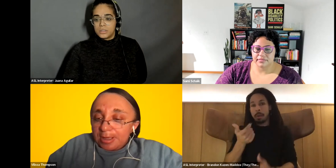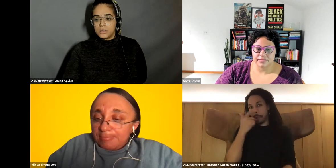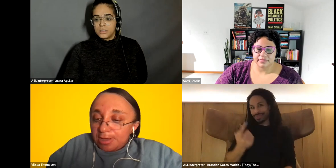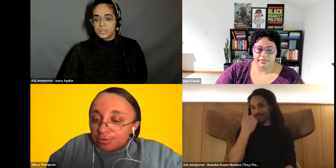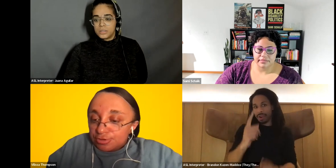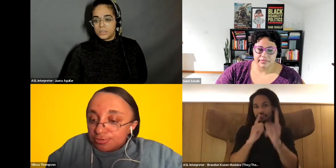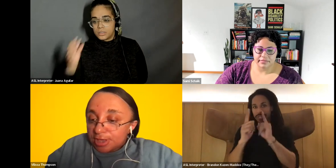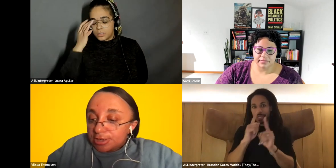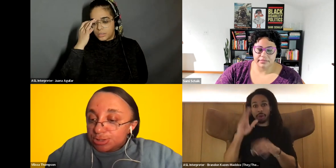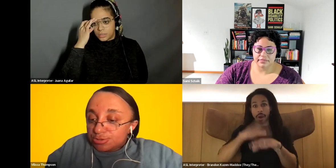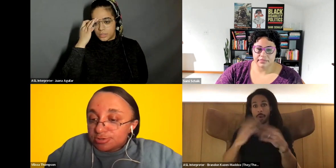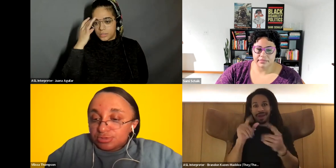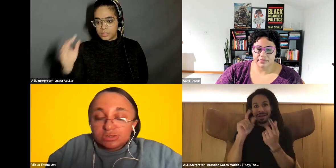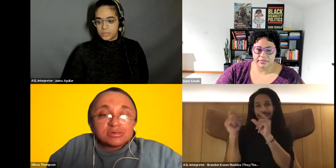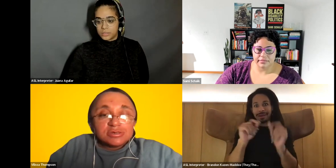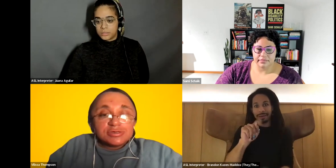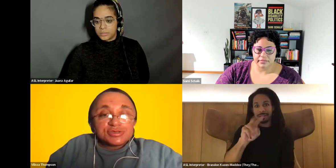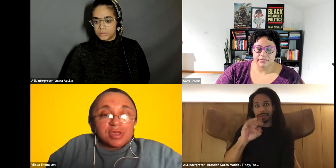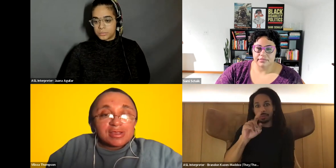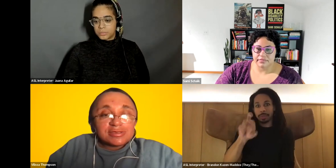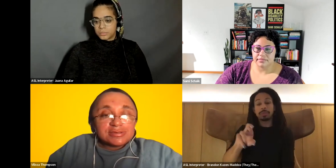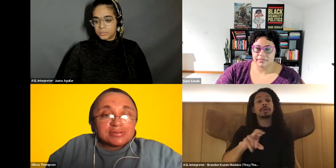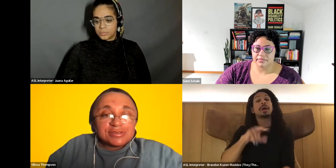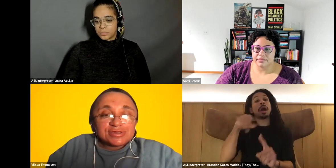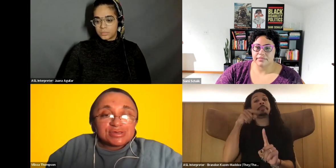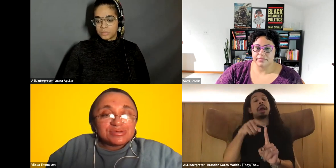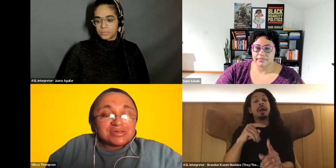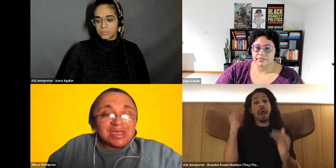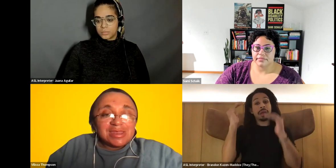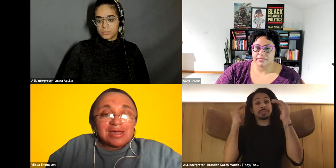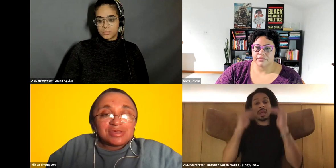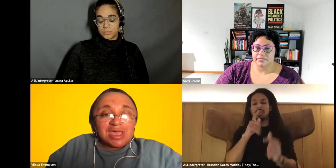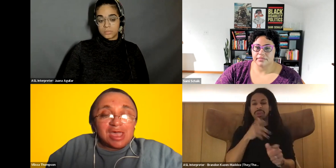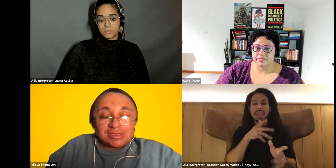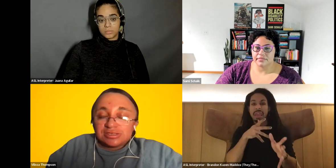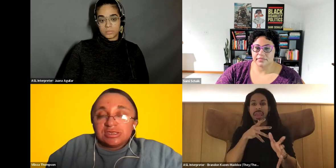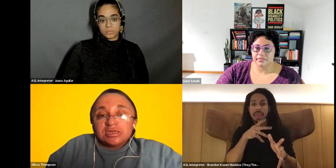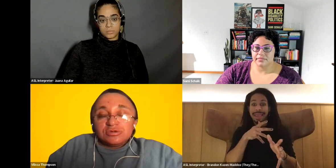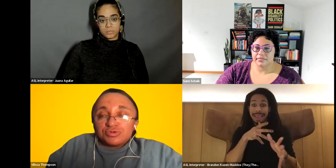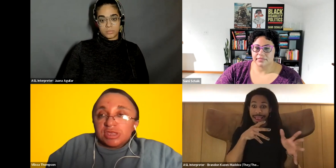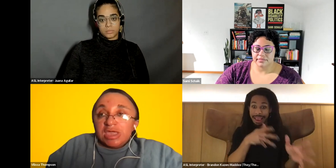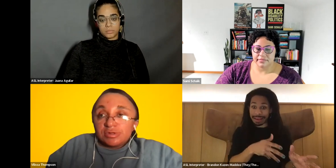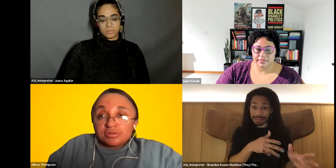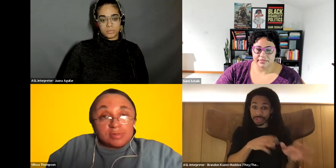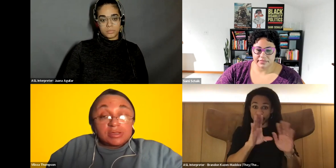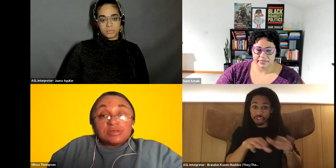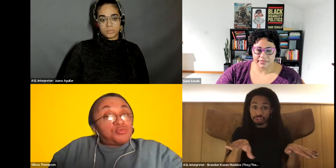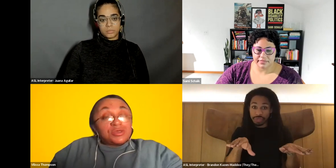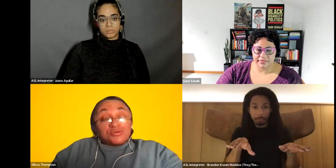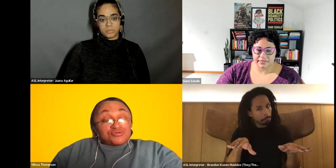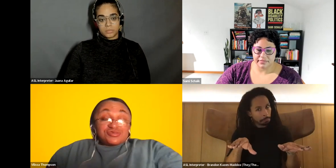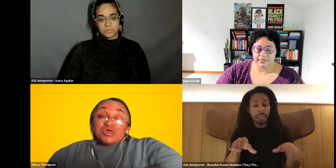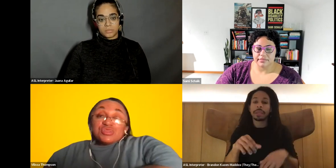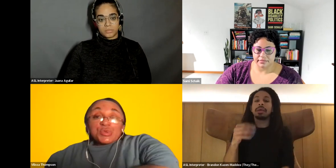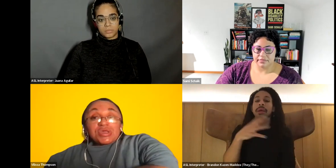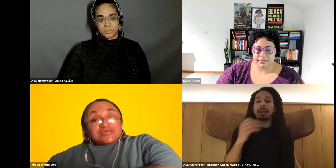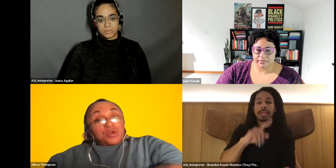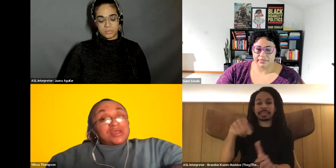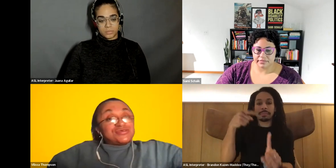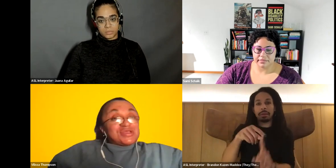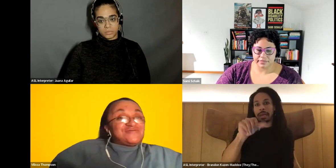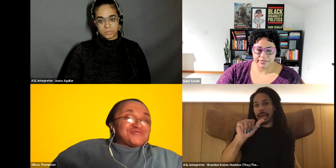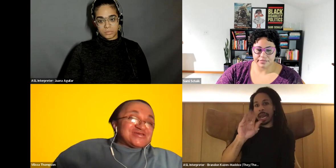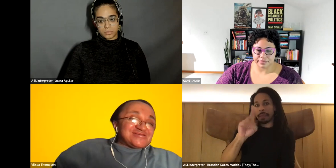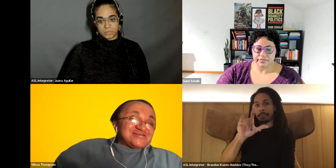Vilissa Thompson: about adults hating children, which is a reality in this country, and how it has Russian able to come. And again, one of those there is that go back to slavery.